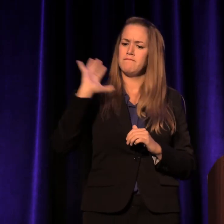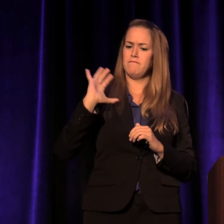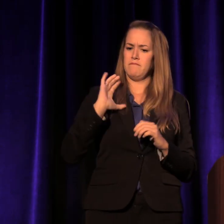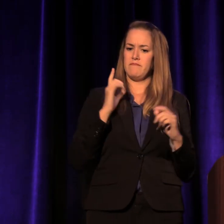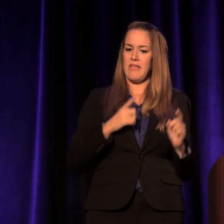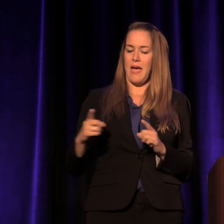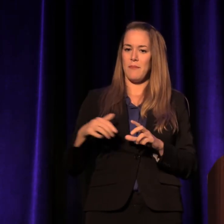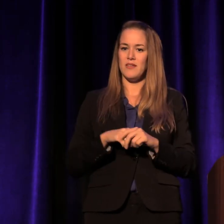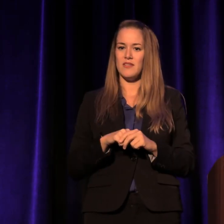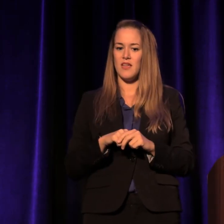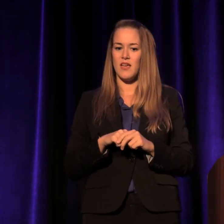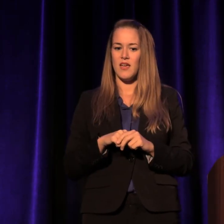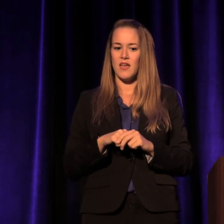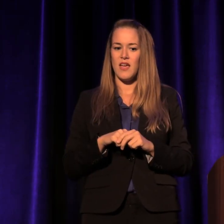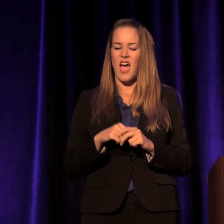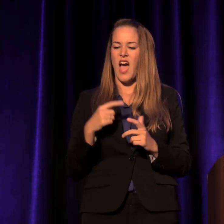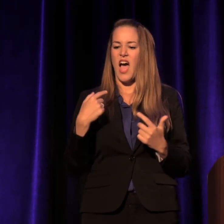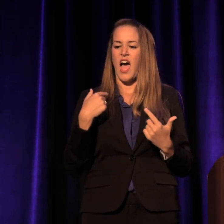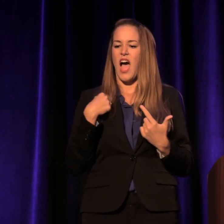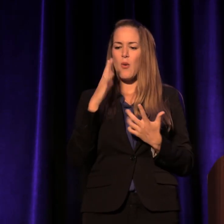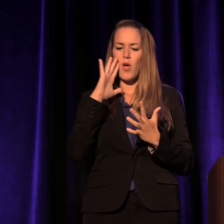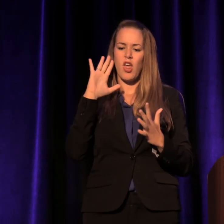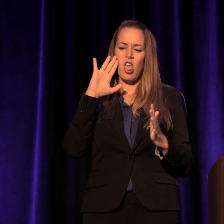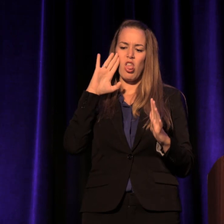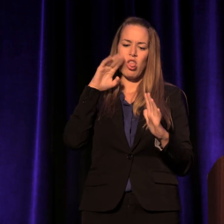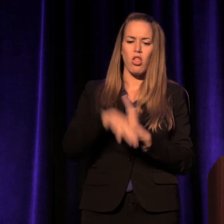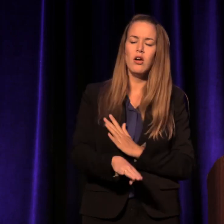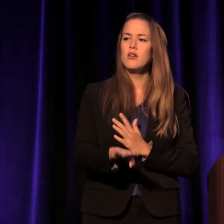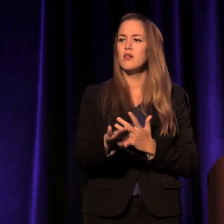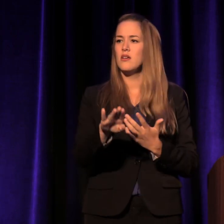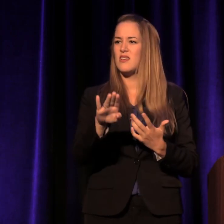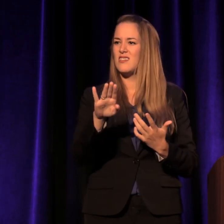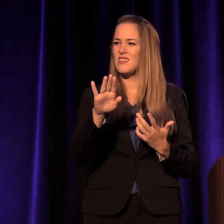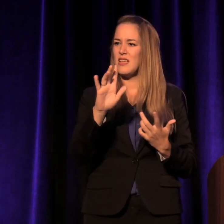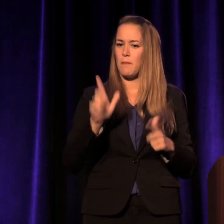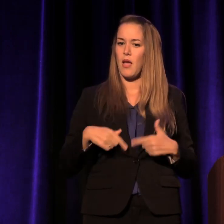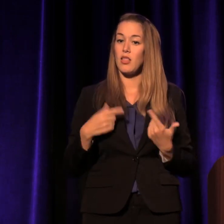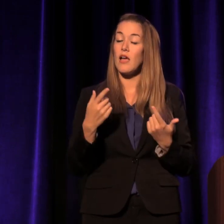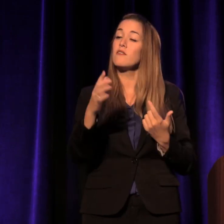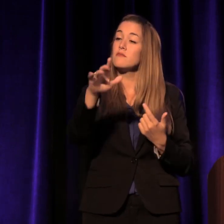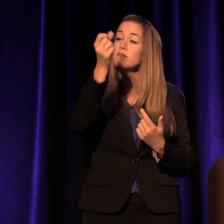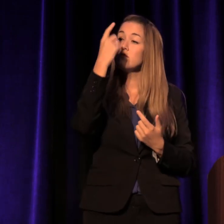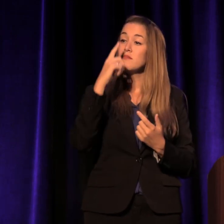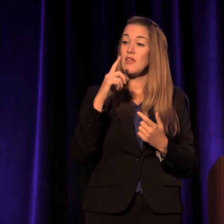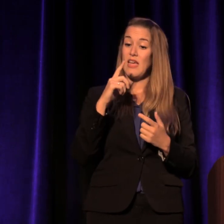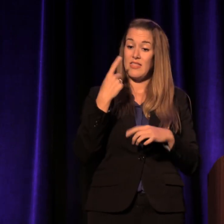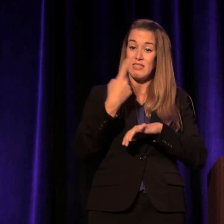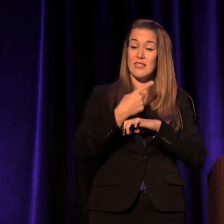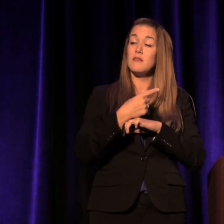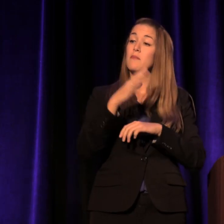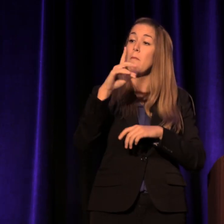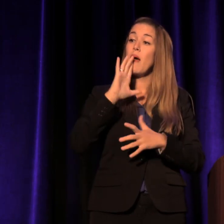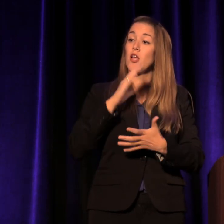is that I took a nose dive at that point in my life the day my daughter died, the day she was born.